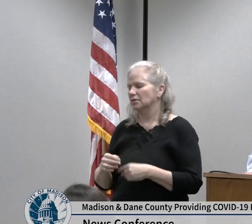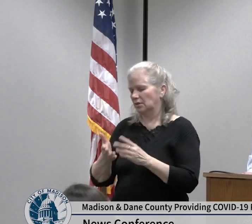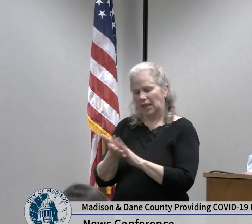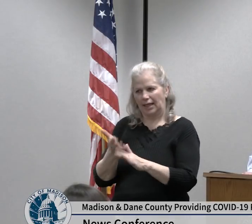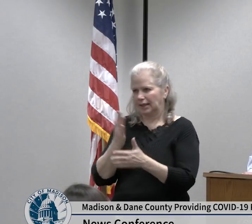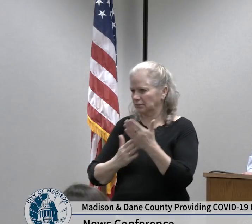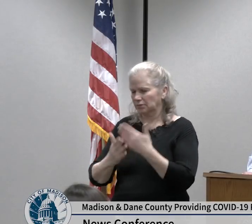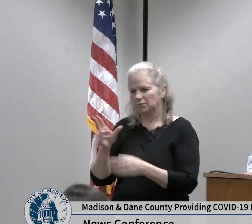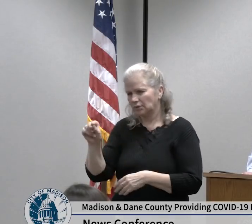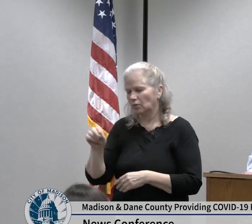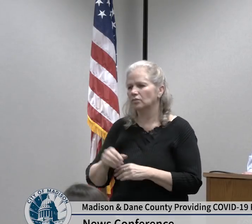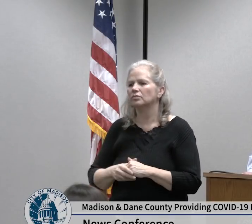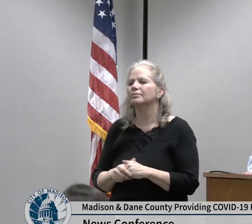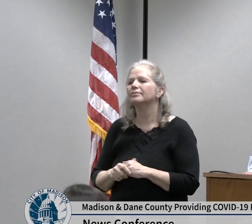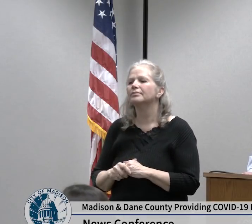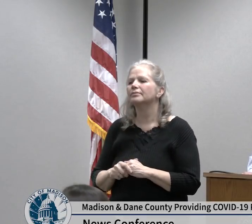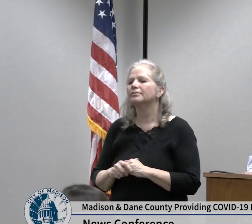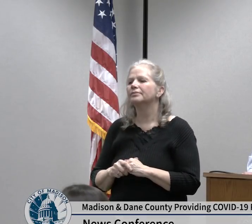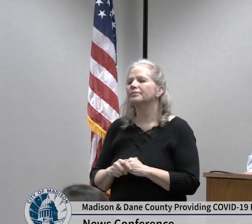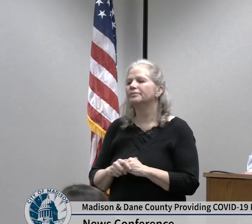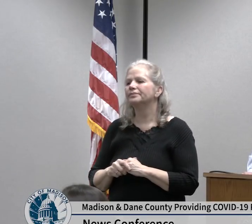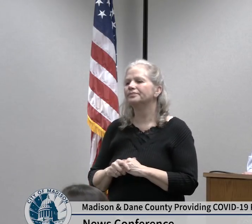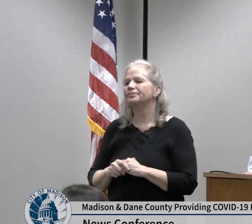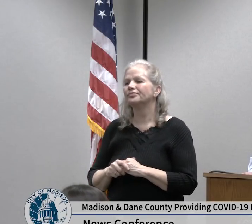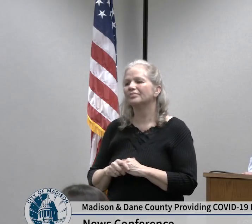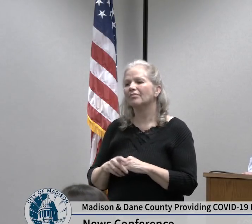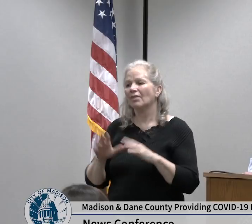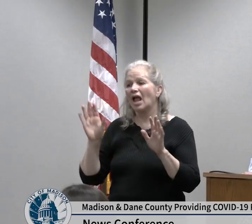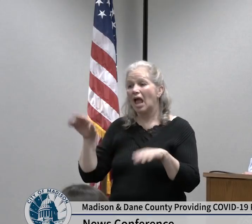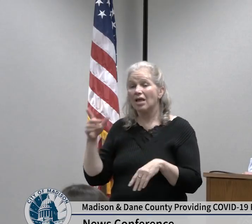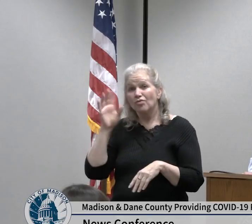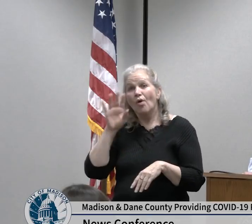most difficult and hard to explain how to do this is to avoid touching your